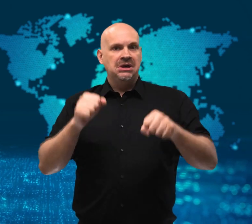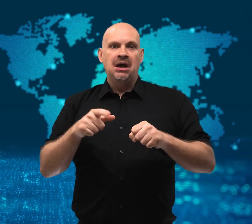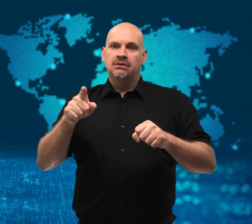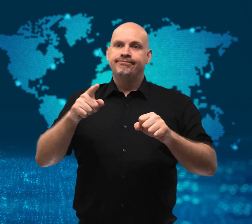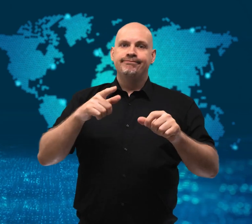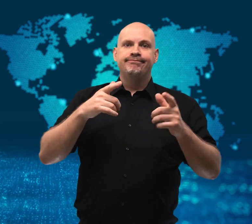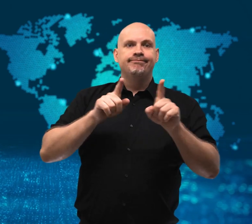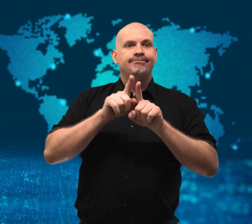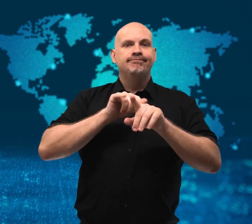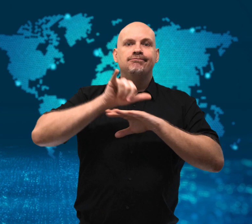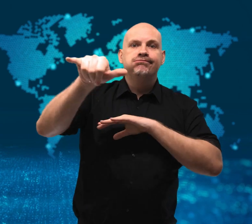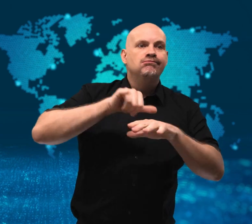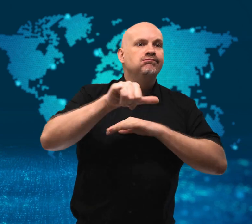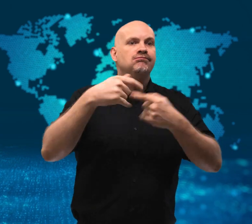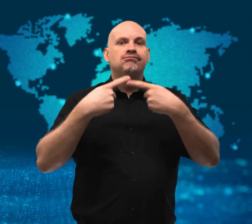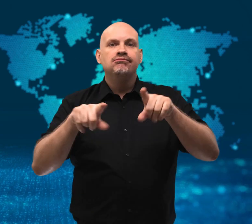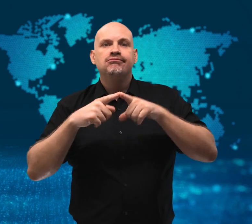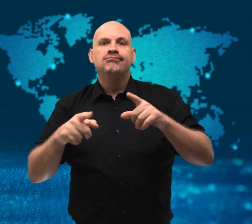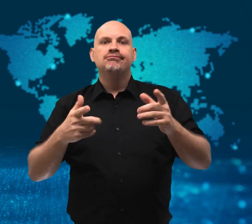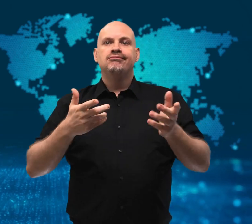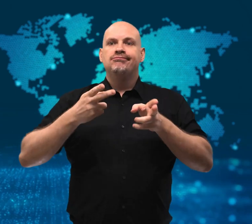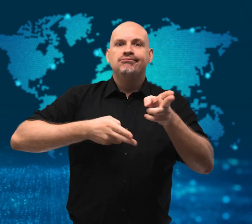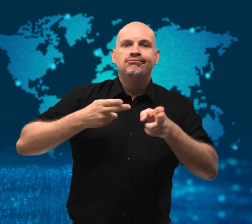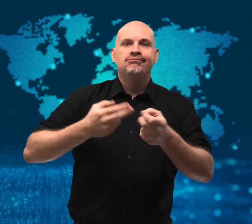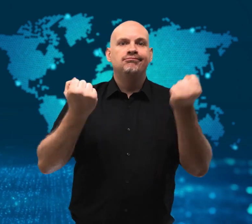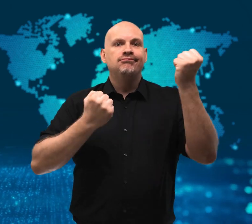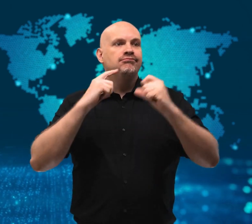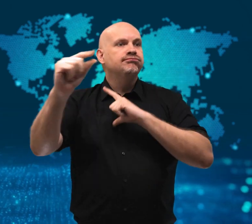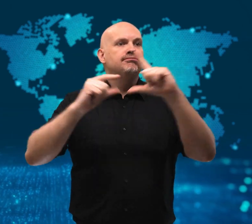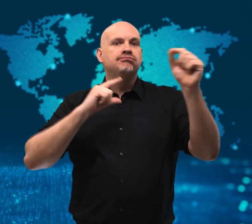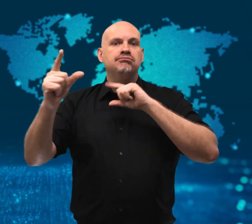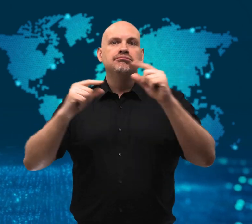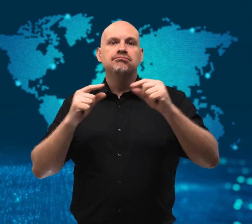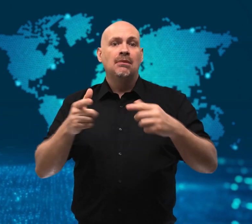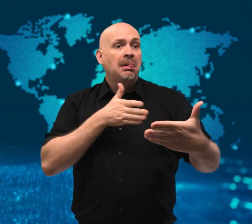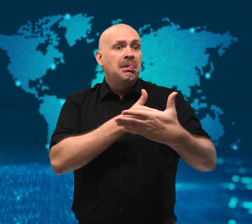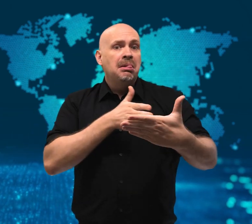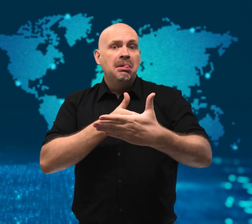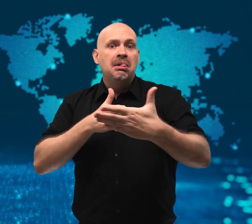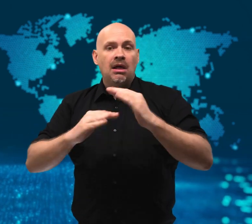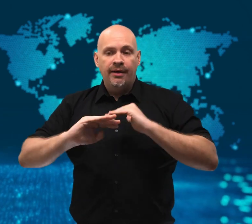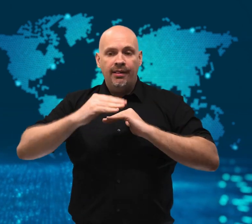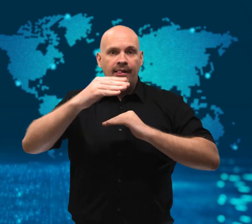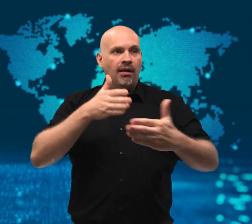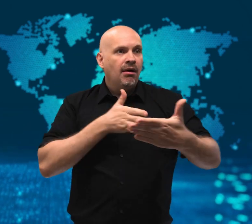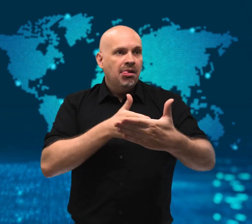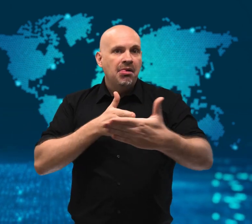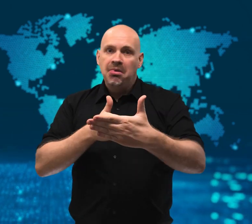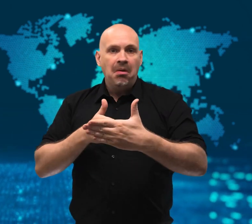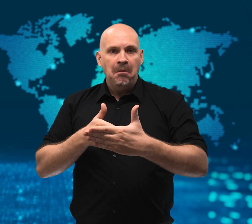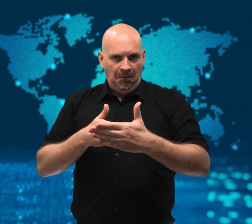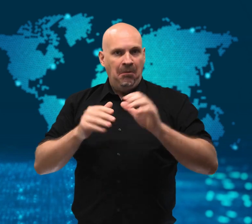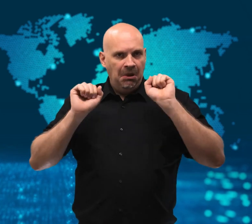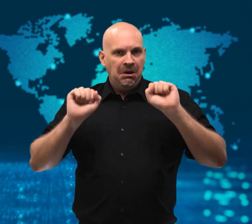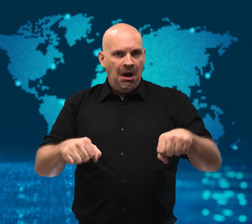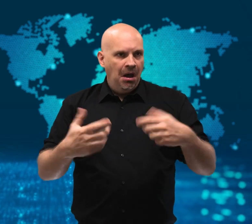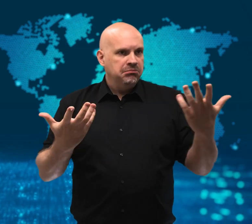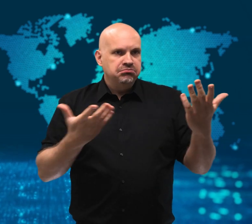independent in traveling to all sorts of places.